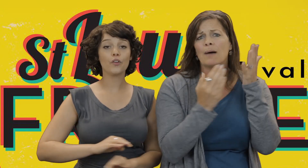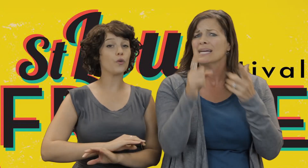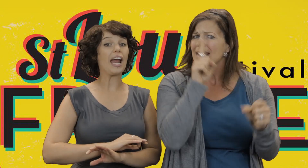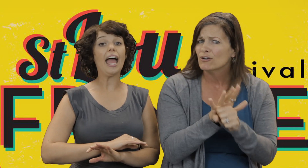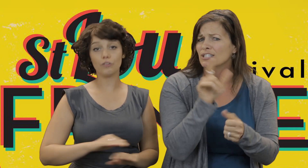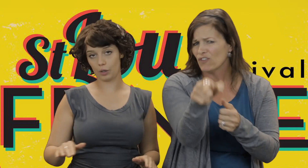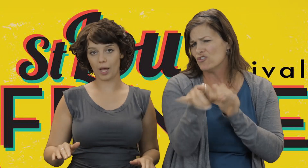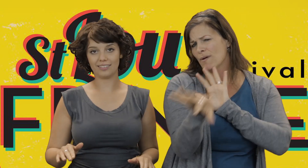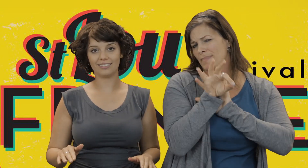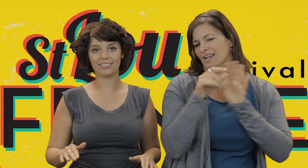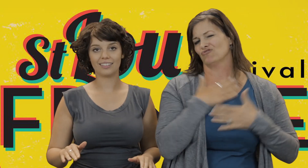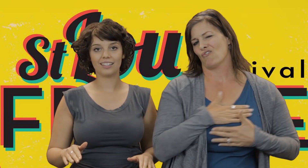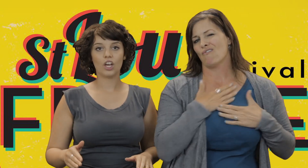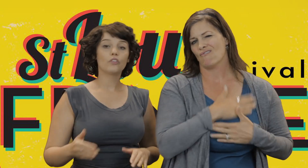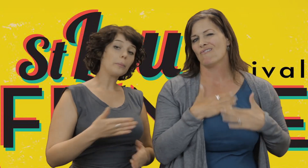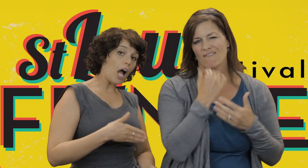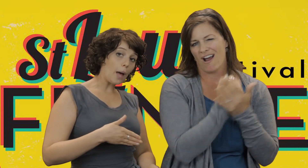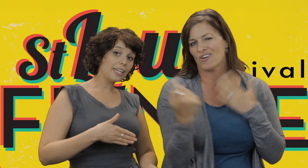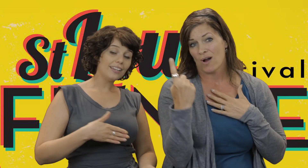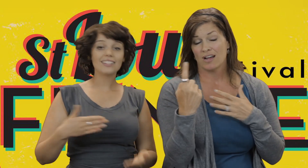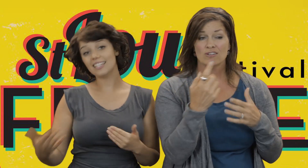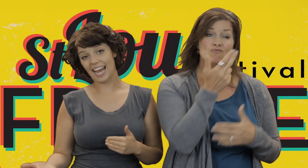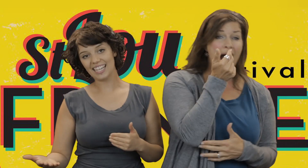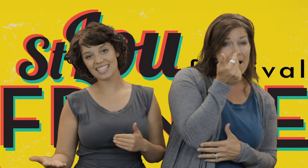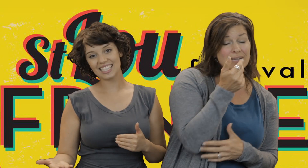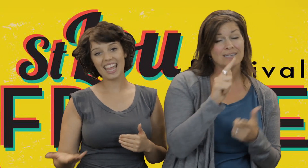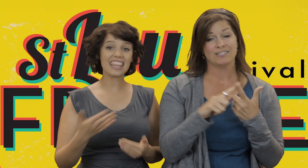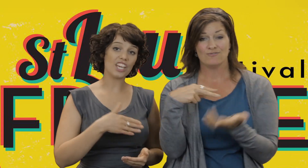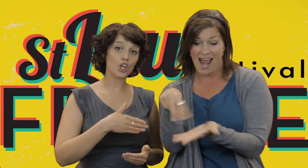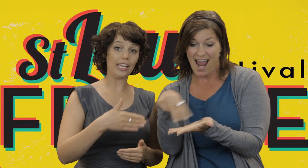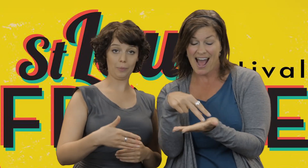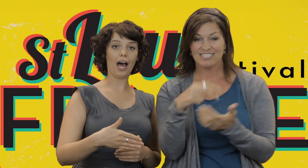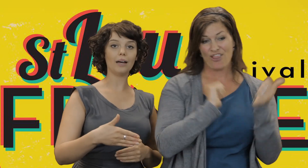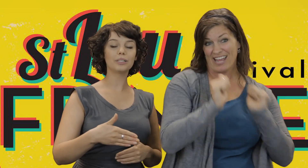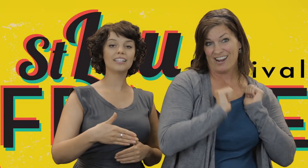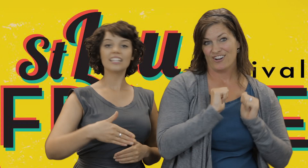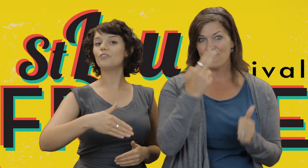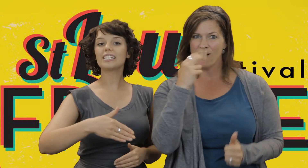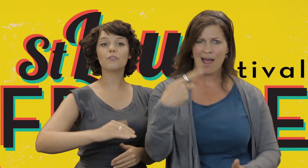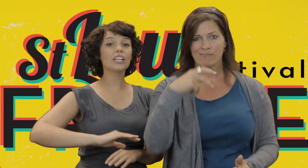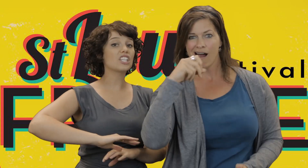for everyone. From comedy to dance, theater to hip-hop - the festival is a